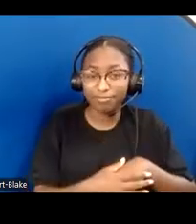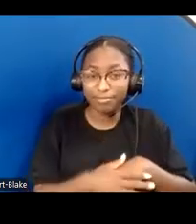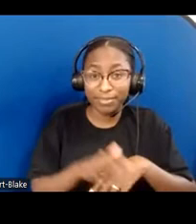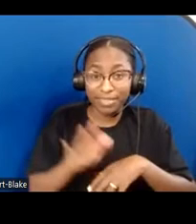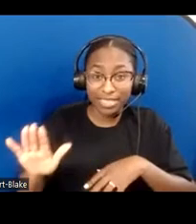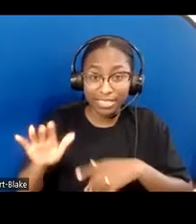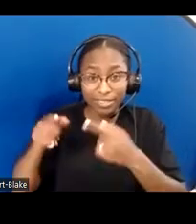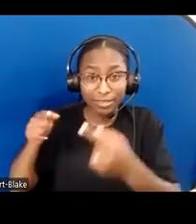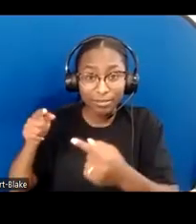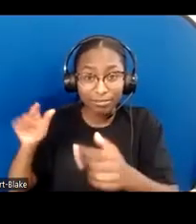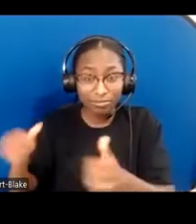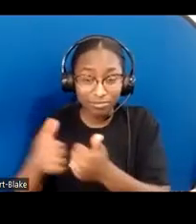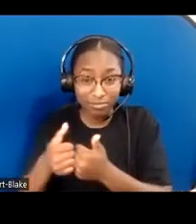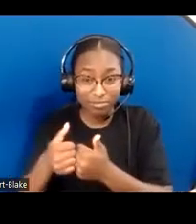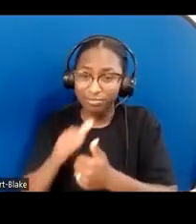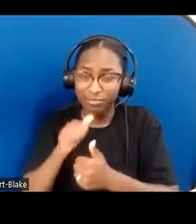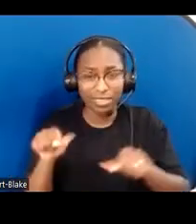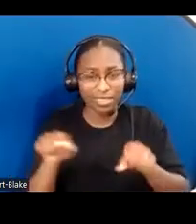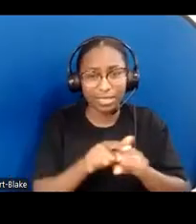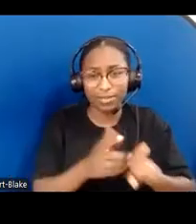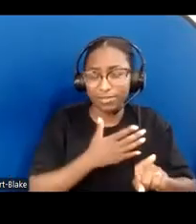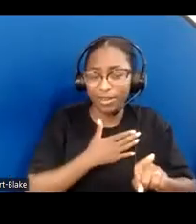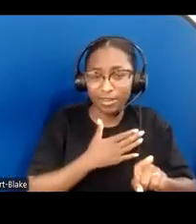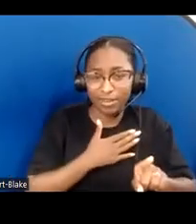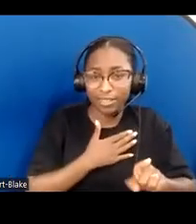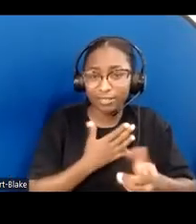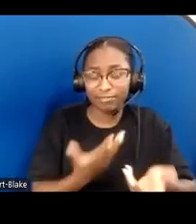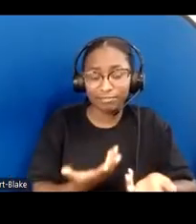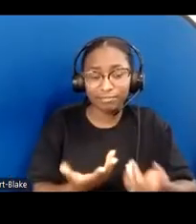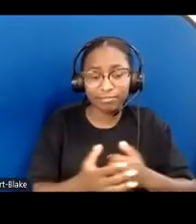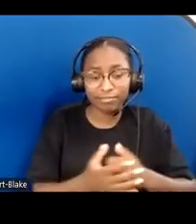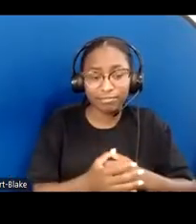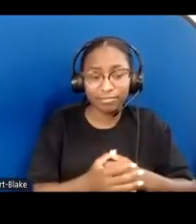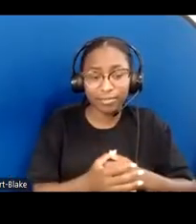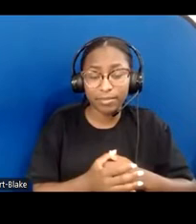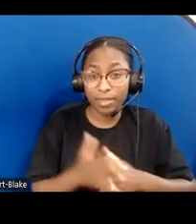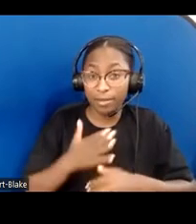or the extreme trauma experienced by my kids before their adoptions into my family—